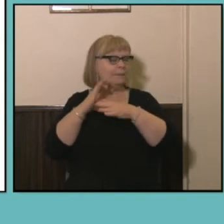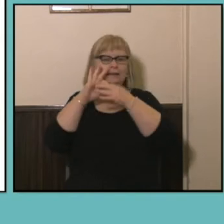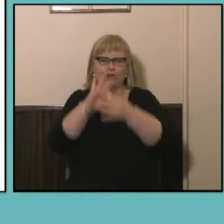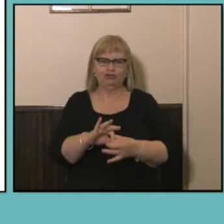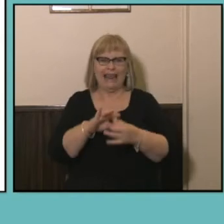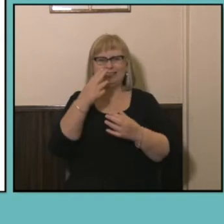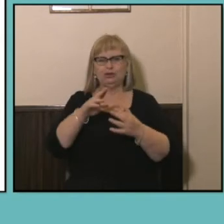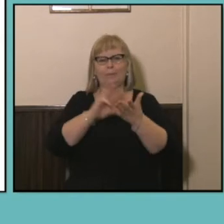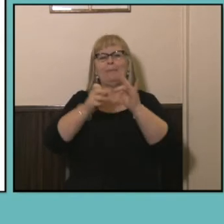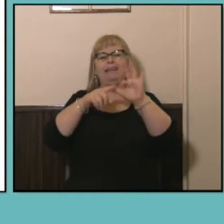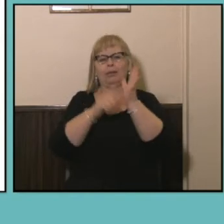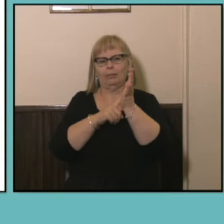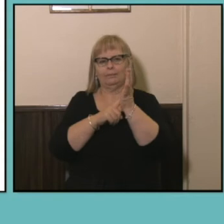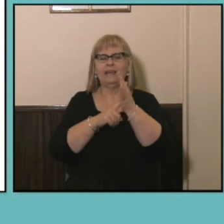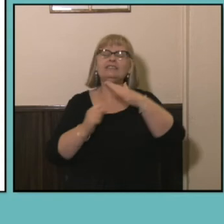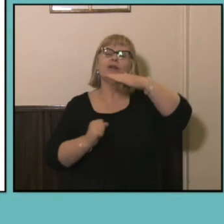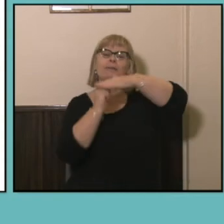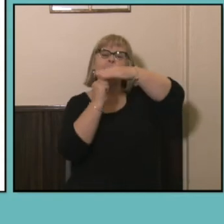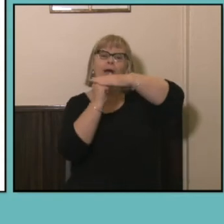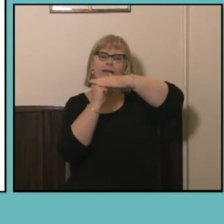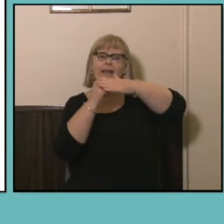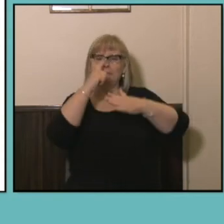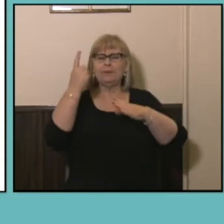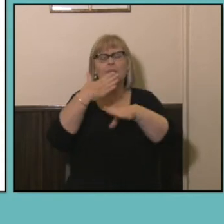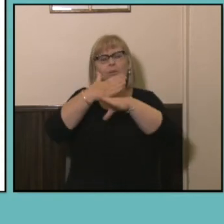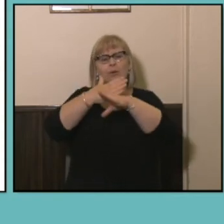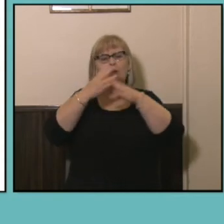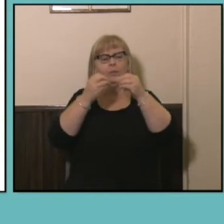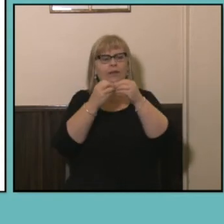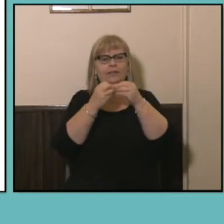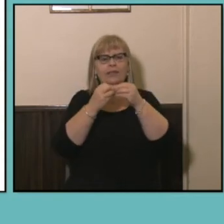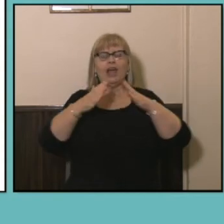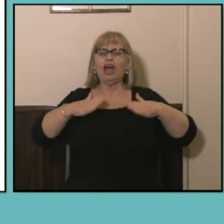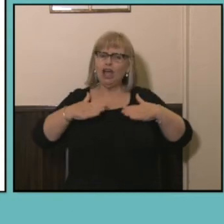of study, so unsurprisingly people who are working in a health-related industry